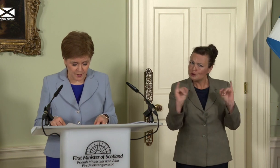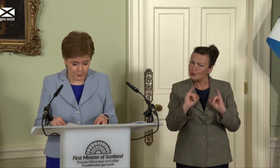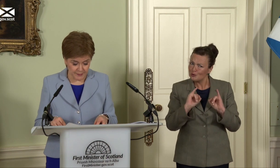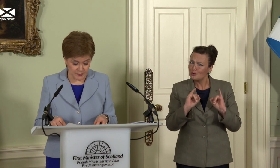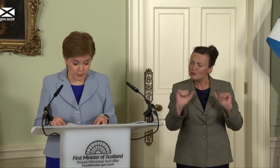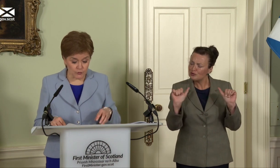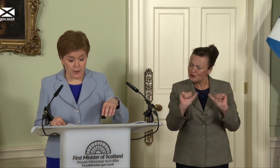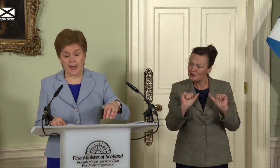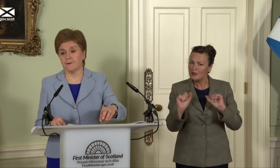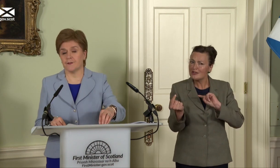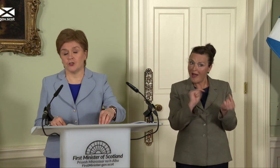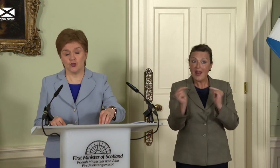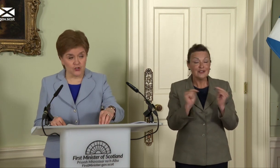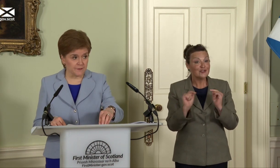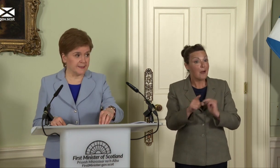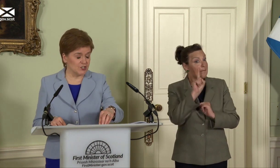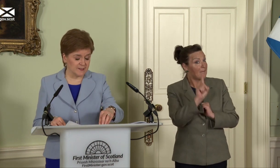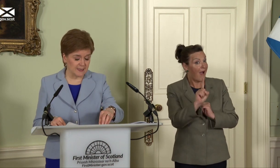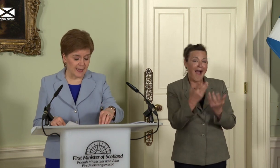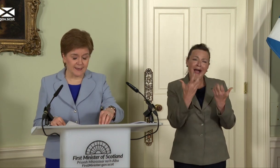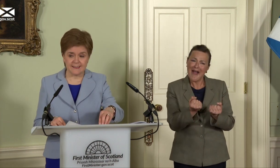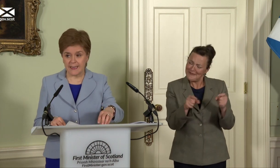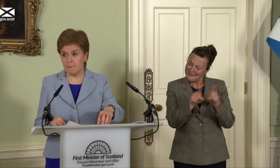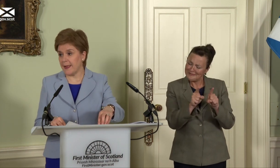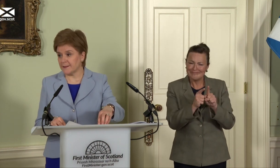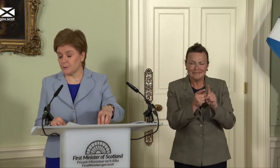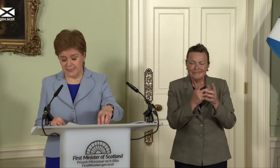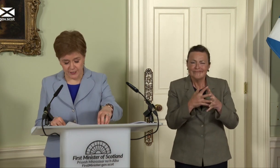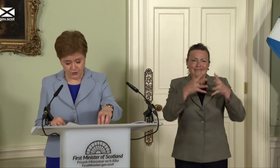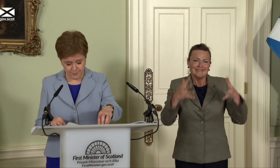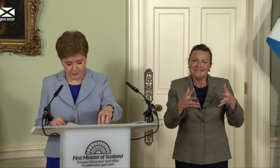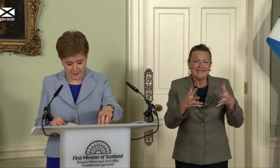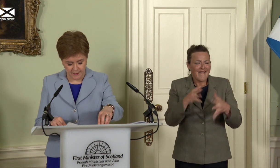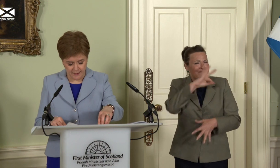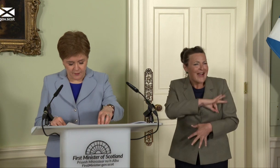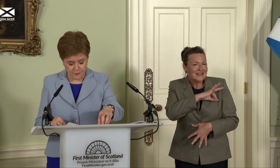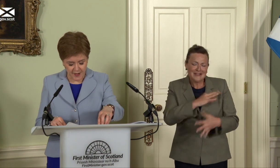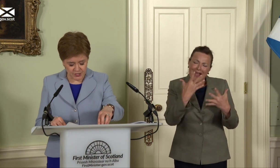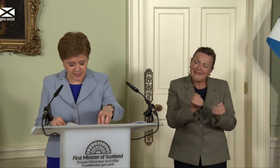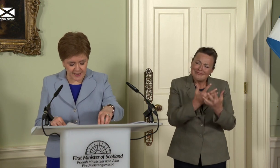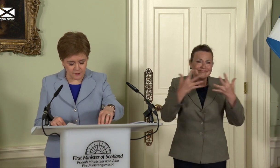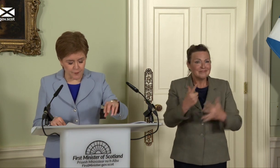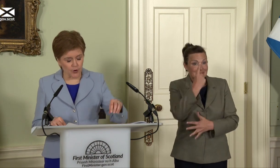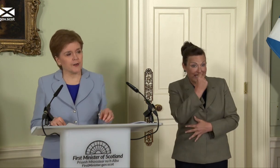But we also have huge advantages and immense potential. The refreshed case for